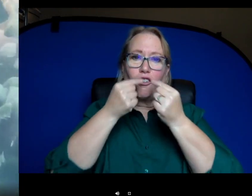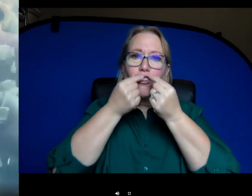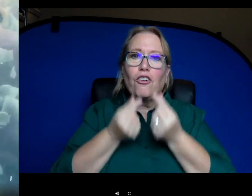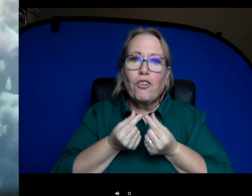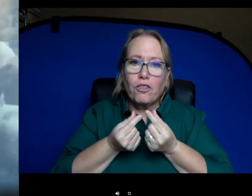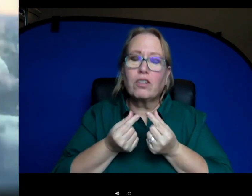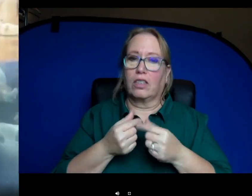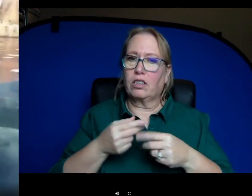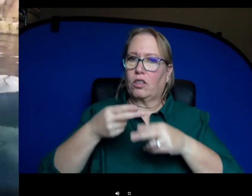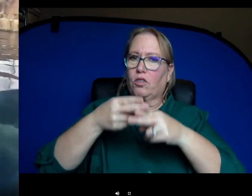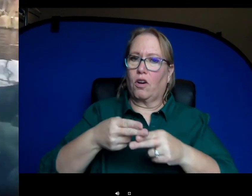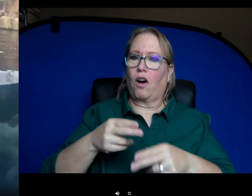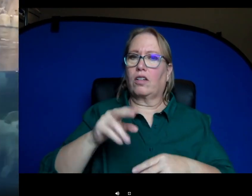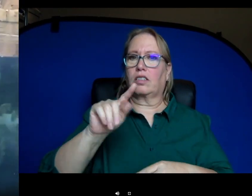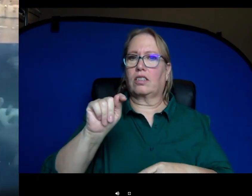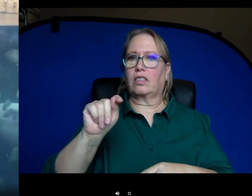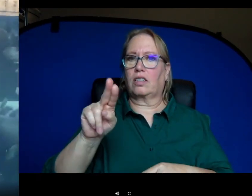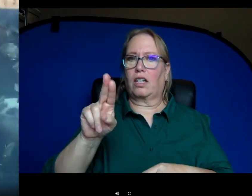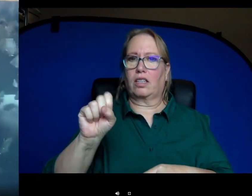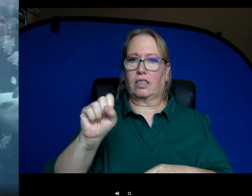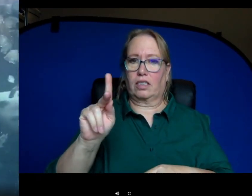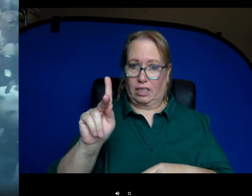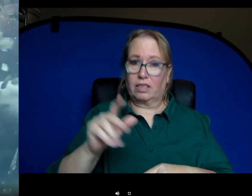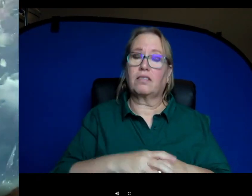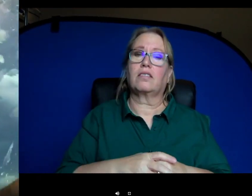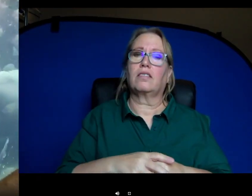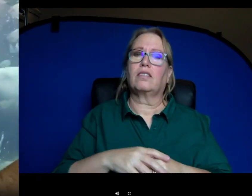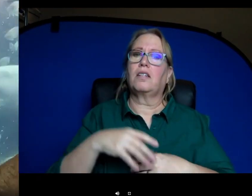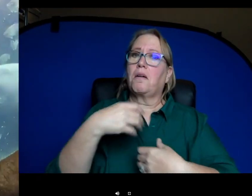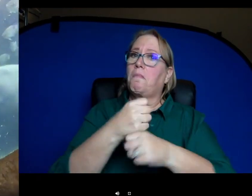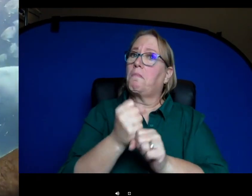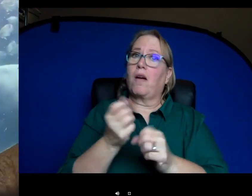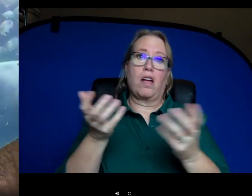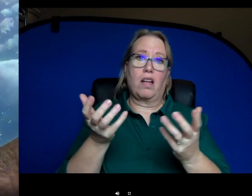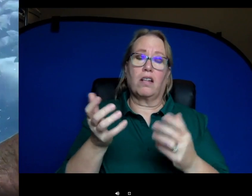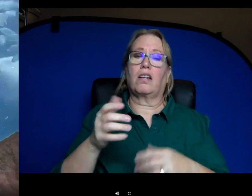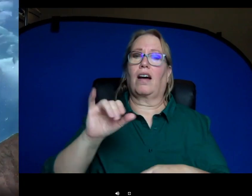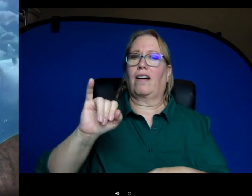ivory. And those tusks are used for fighting, defending each other, um or